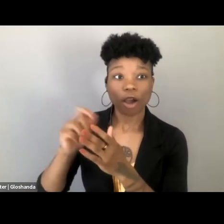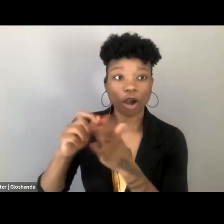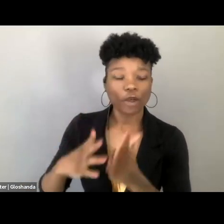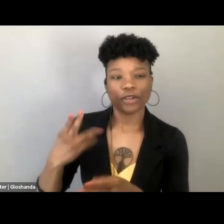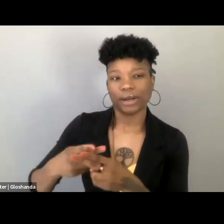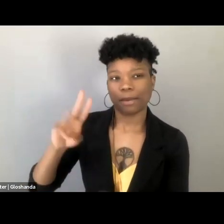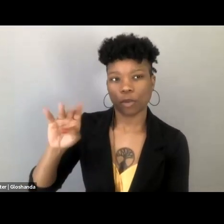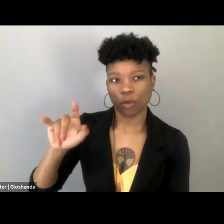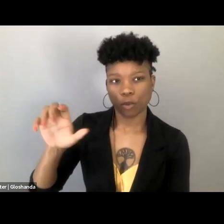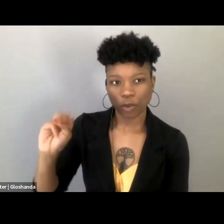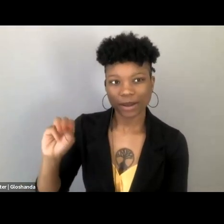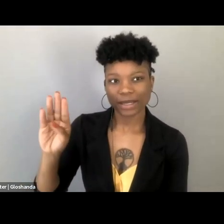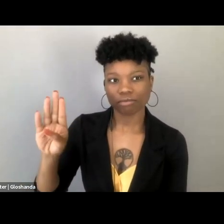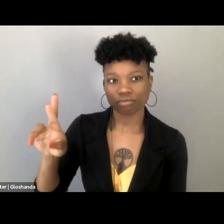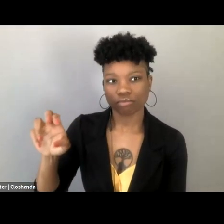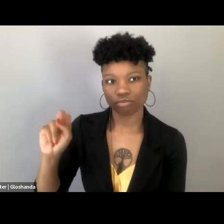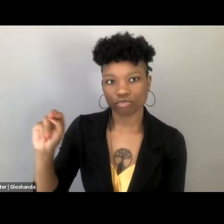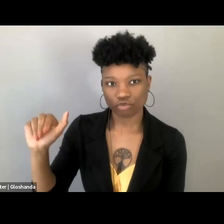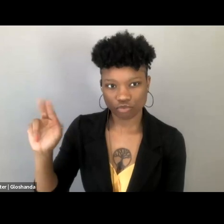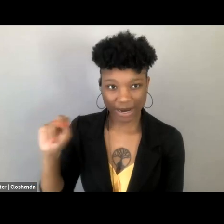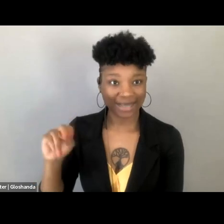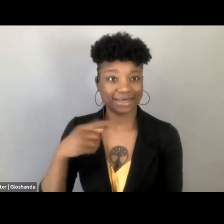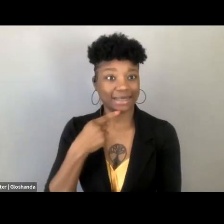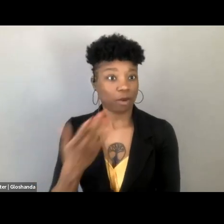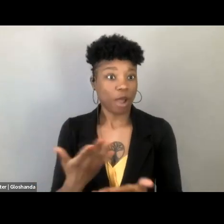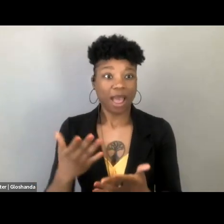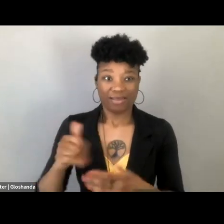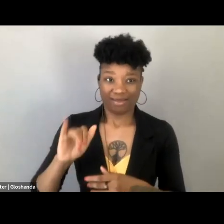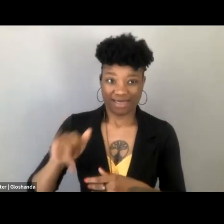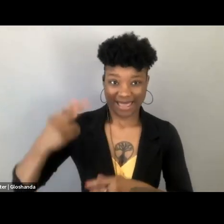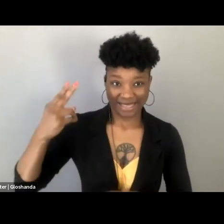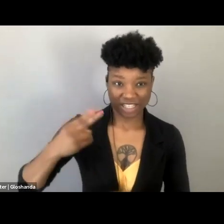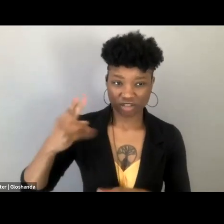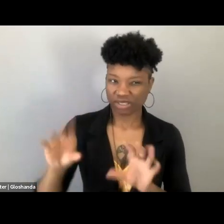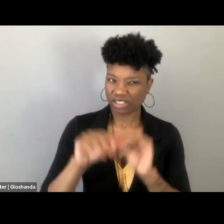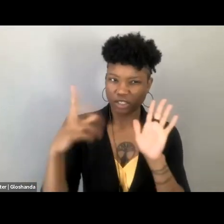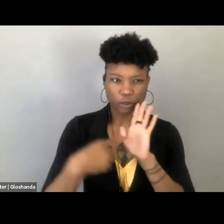"In light of this history, it is apparent that the unconditional phrasing of the First Amendment